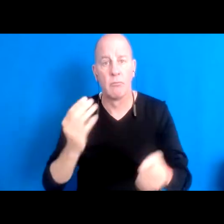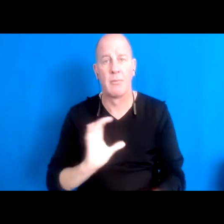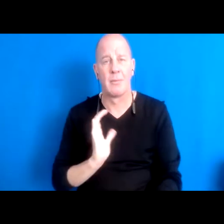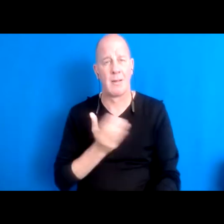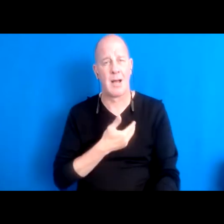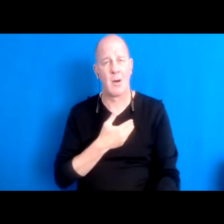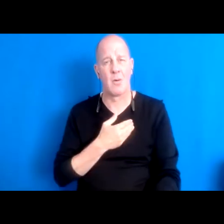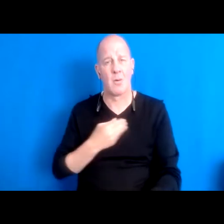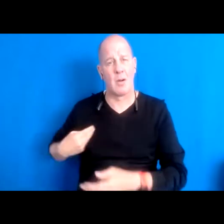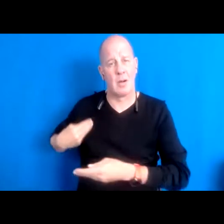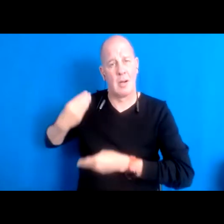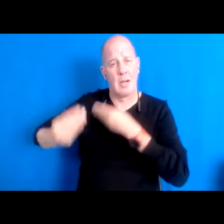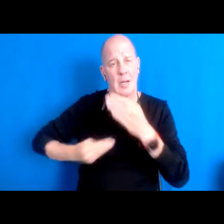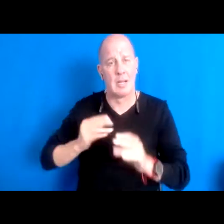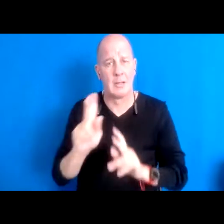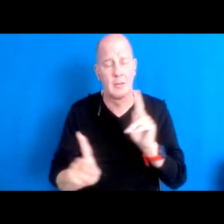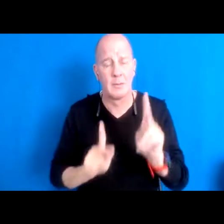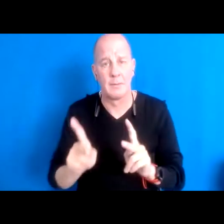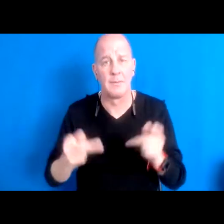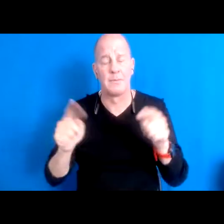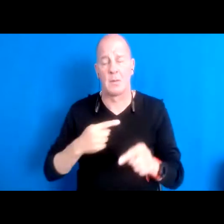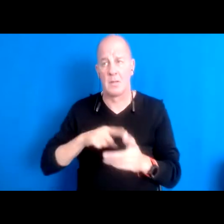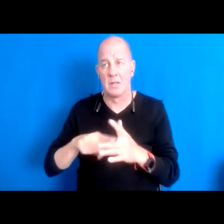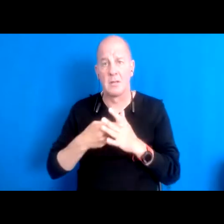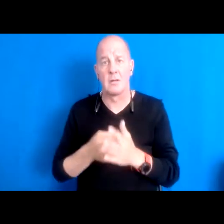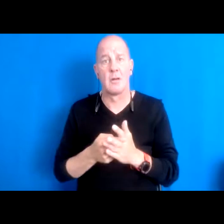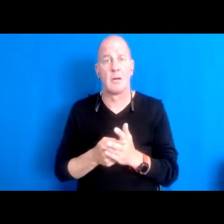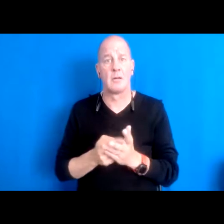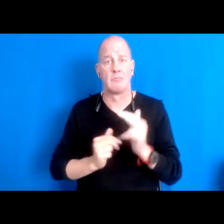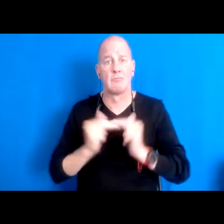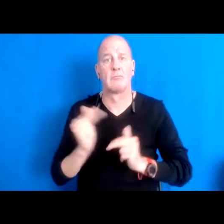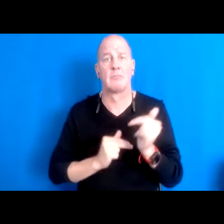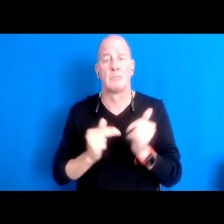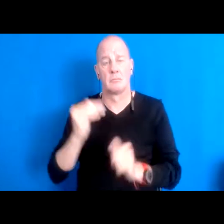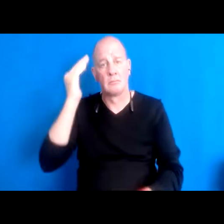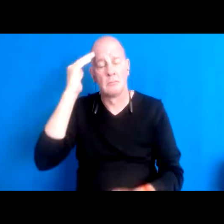Allah started organizing to bring awareness to their existence, to try and protect those